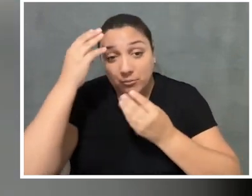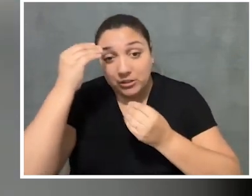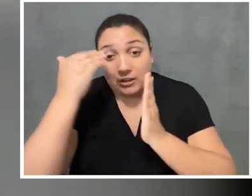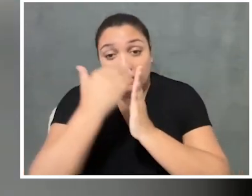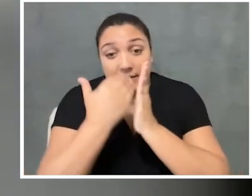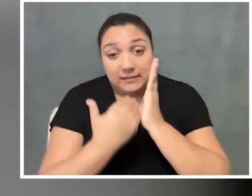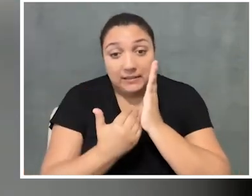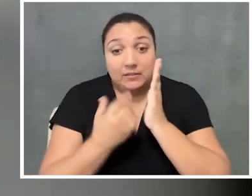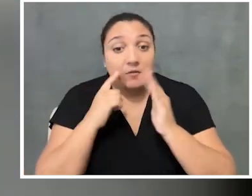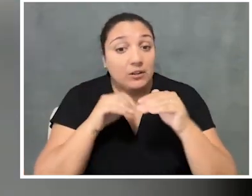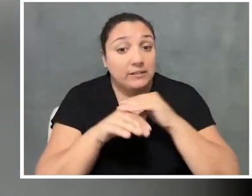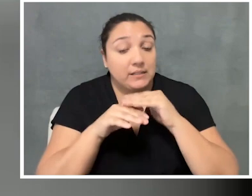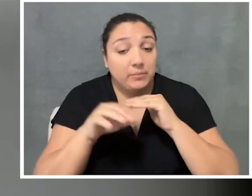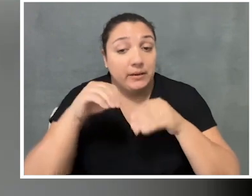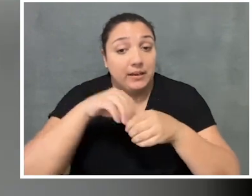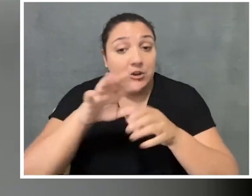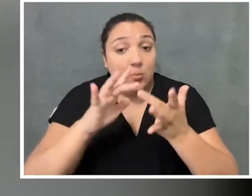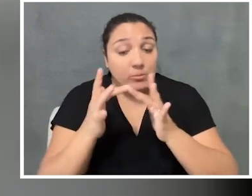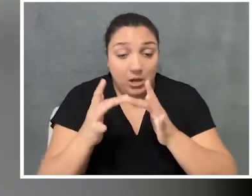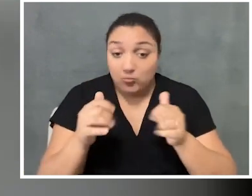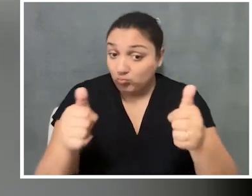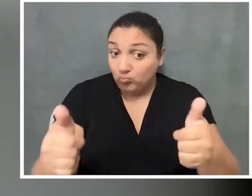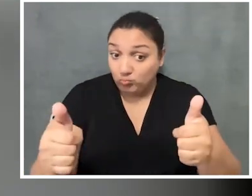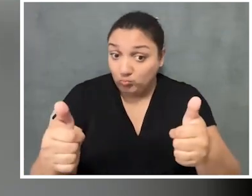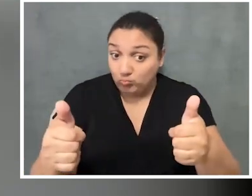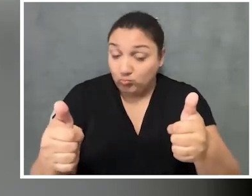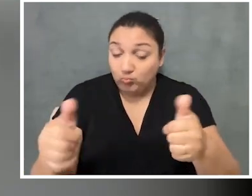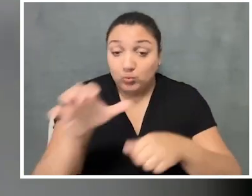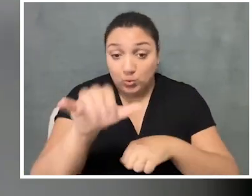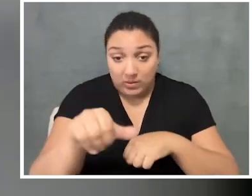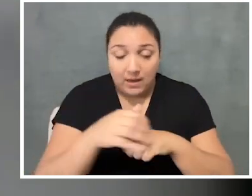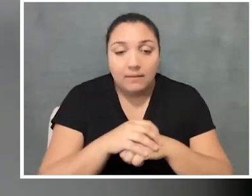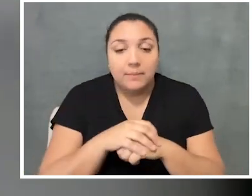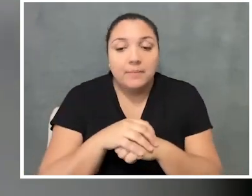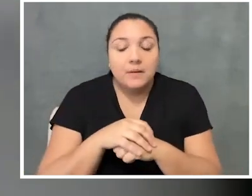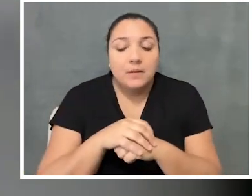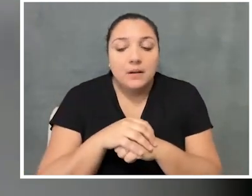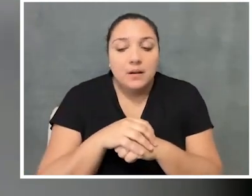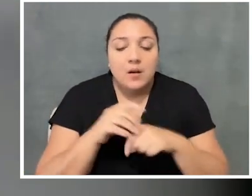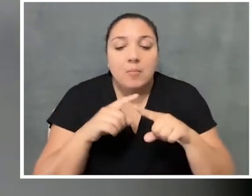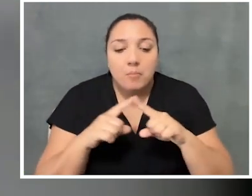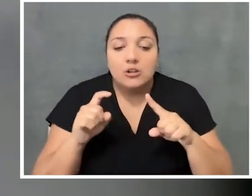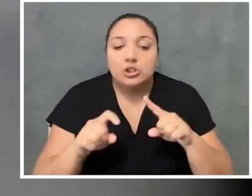on your website, all of that is great, and you should do it, but to really, you know,